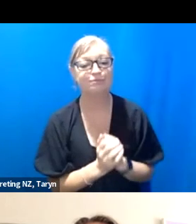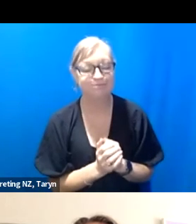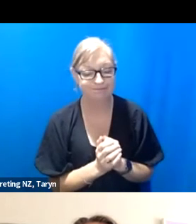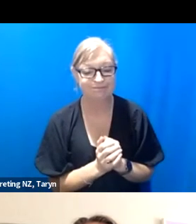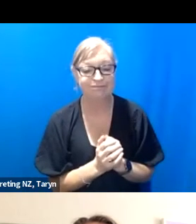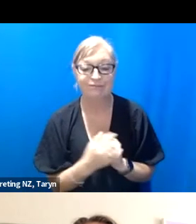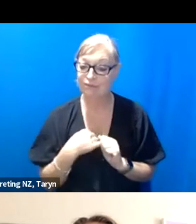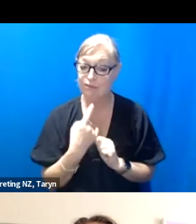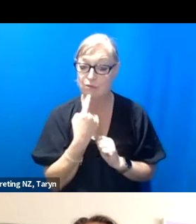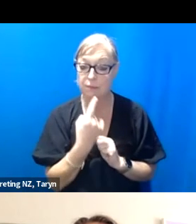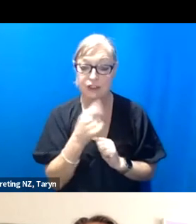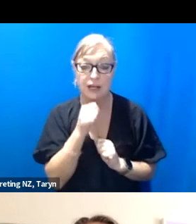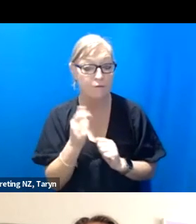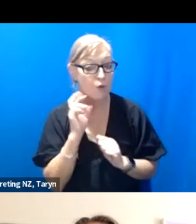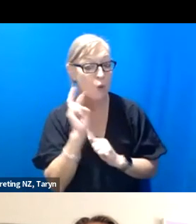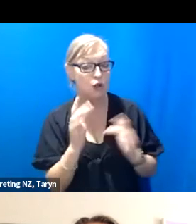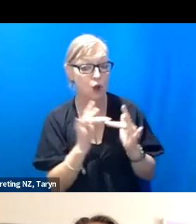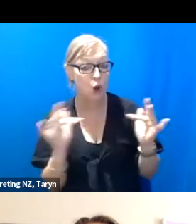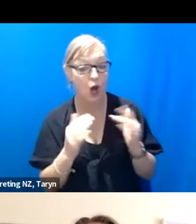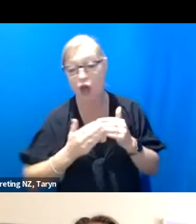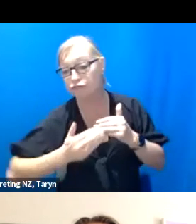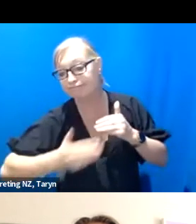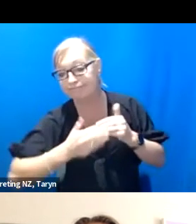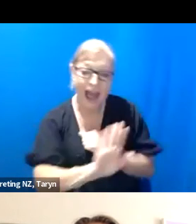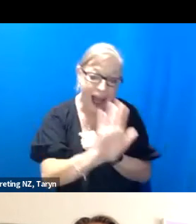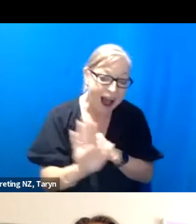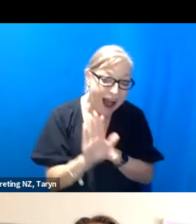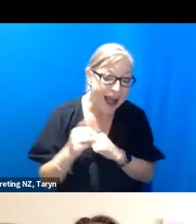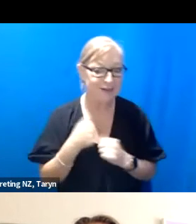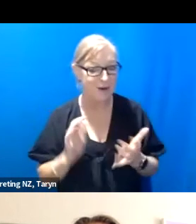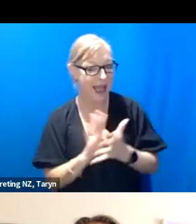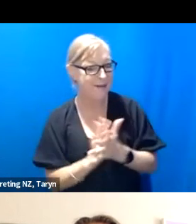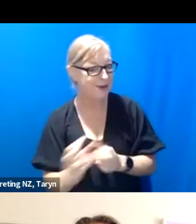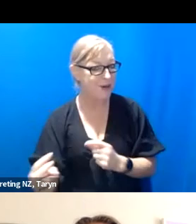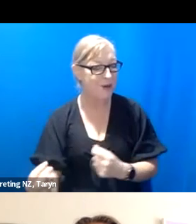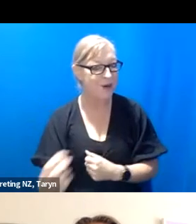you're watching online in the coming weeks - Hi! We're glad you found us, enjoy the conversation.